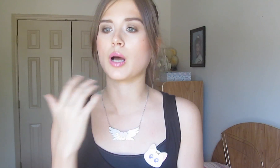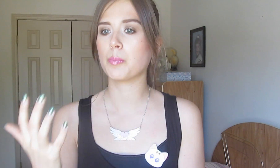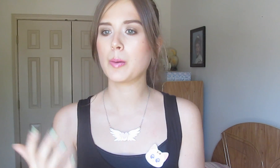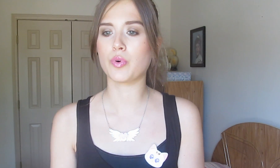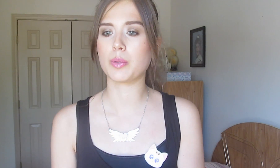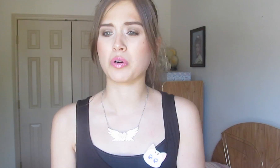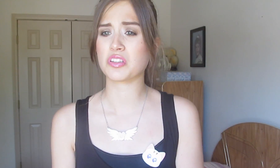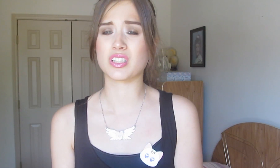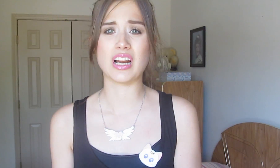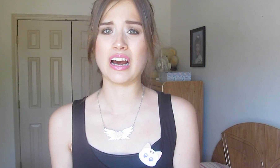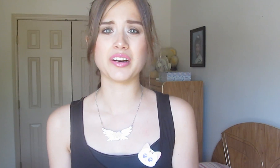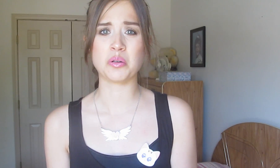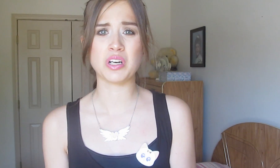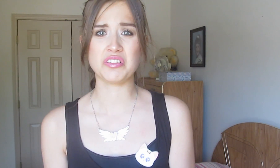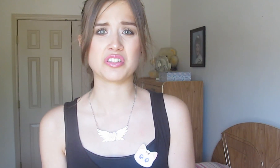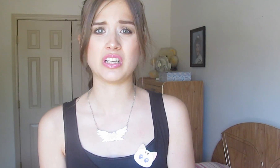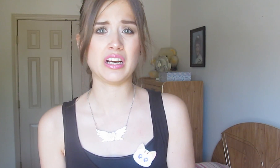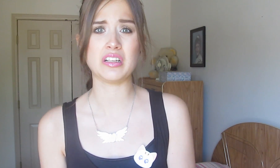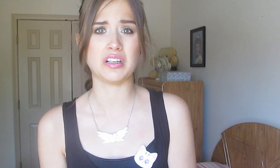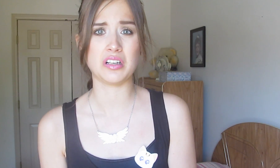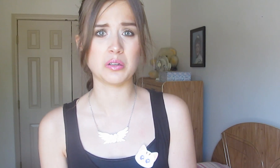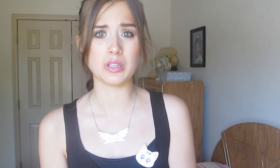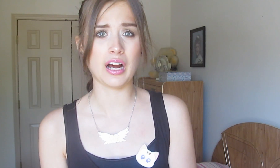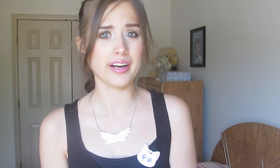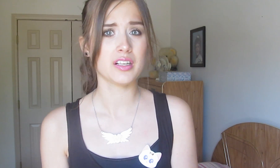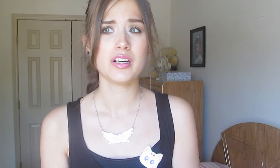Some people in person I don’t understand a whole lot.